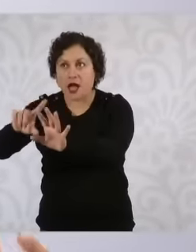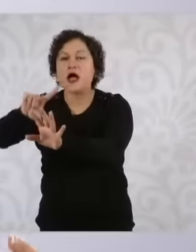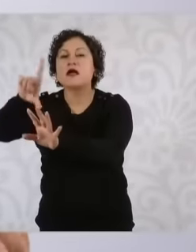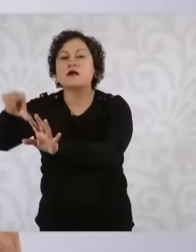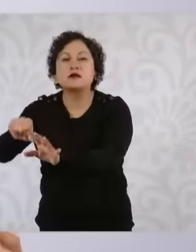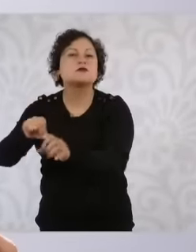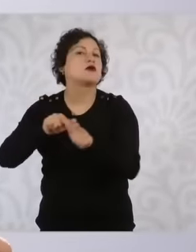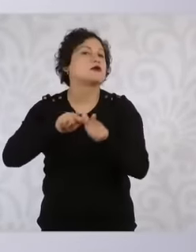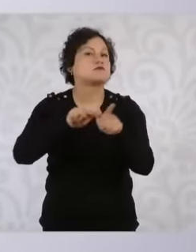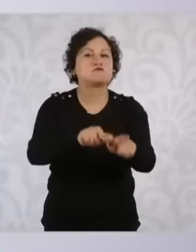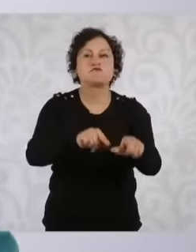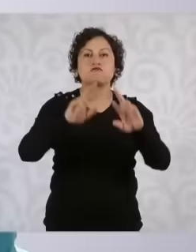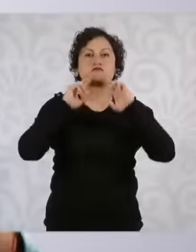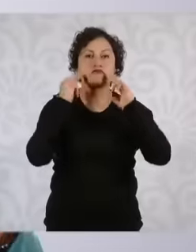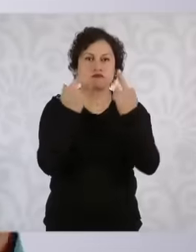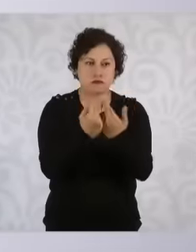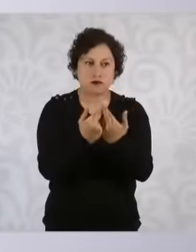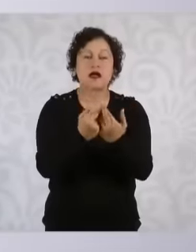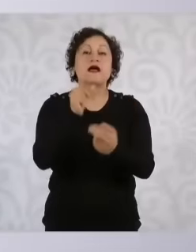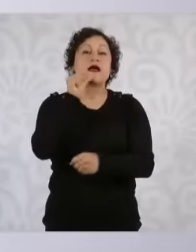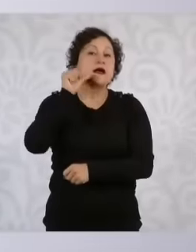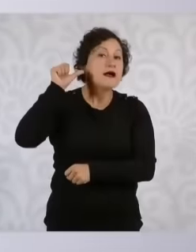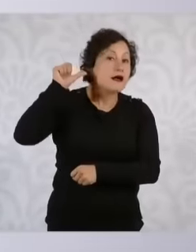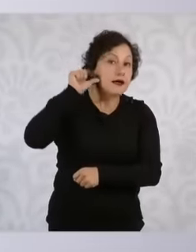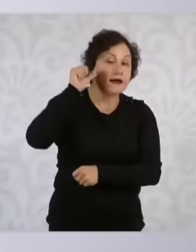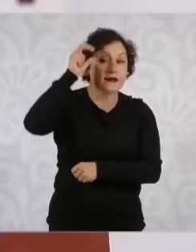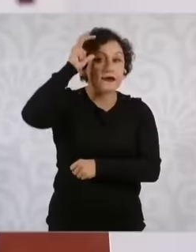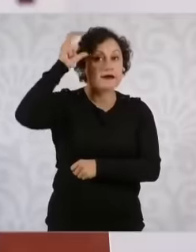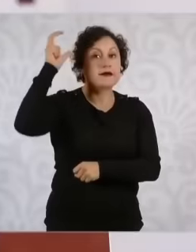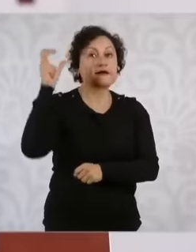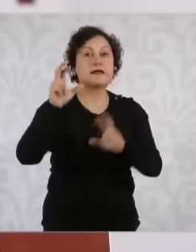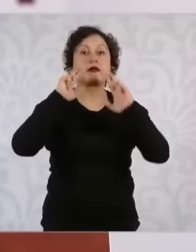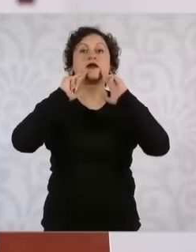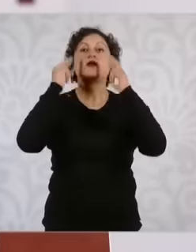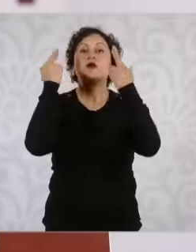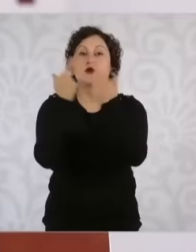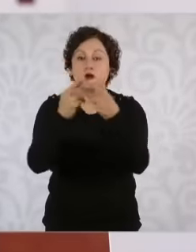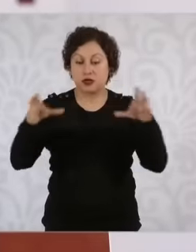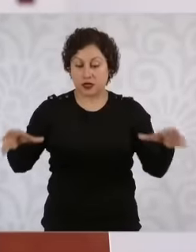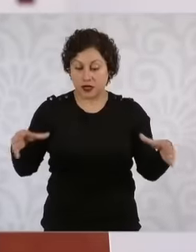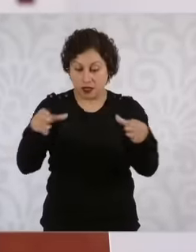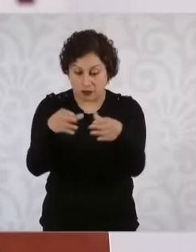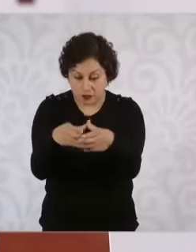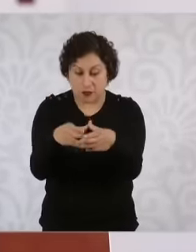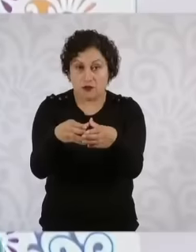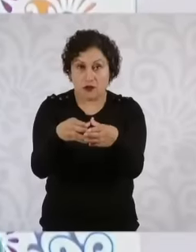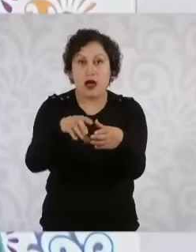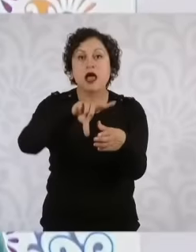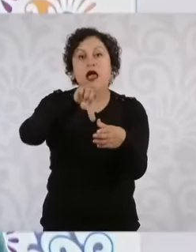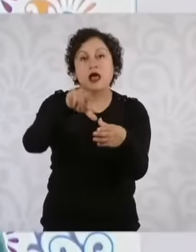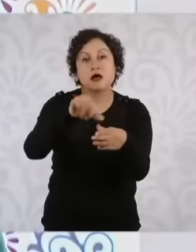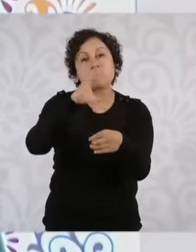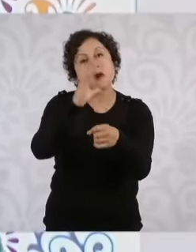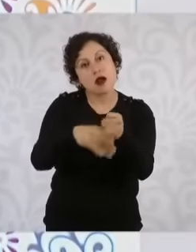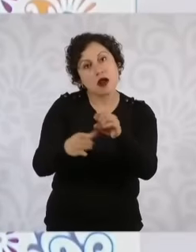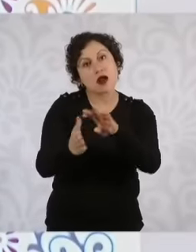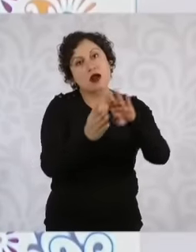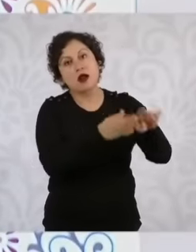in Hidalgo we had a cabinet meeting and then we had the event of the train that is going to go to Pachuca